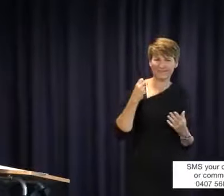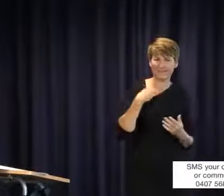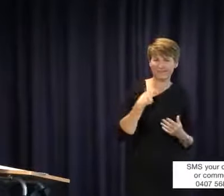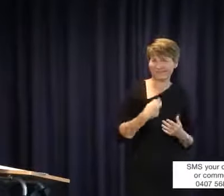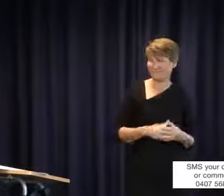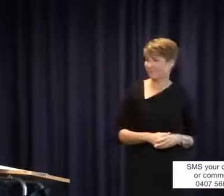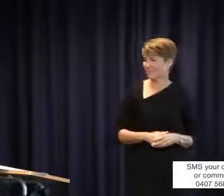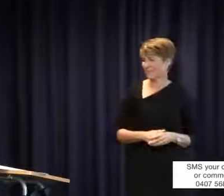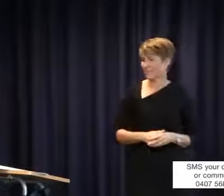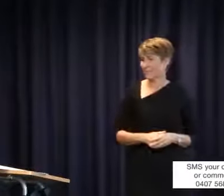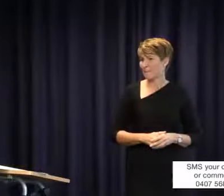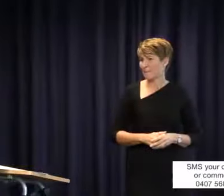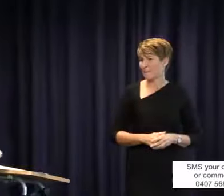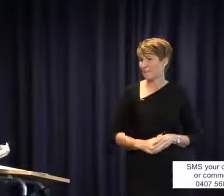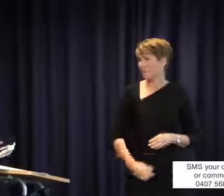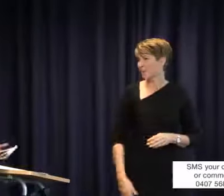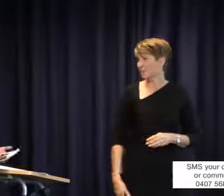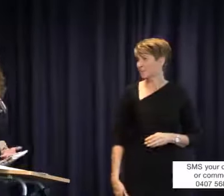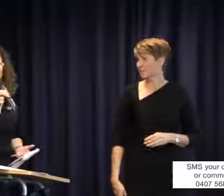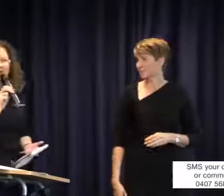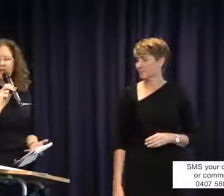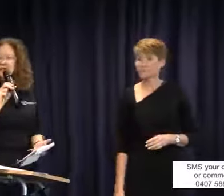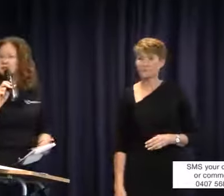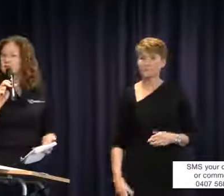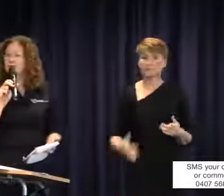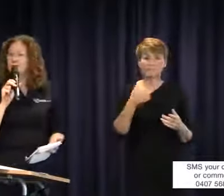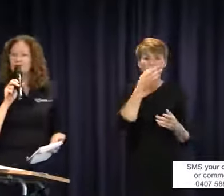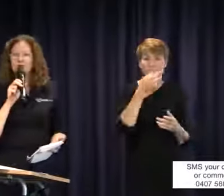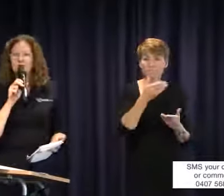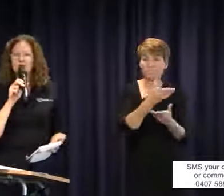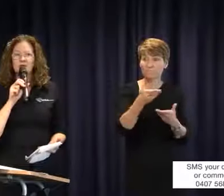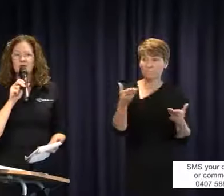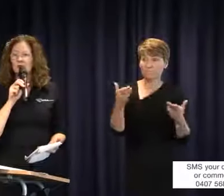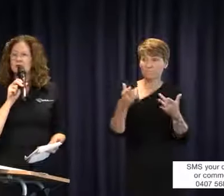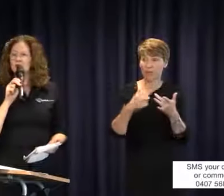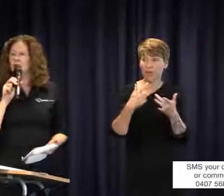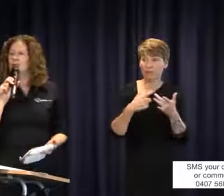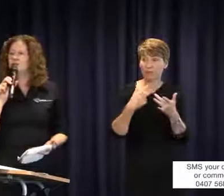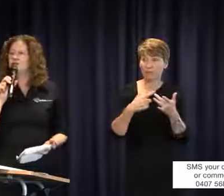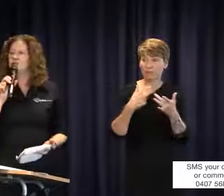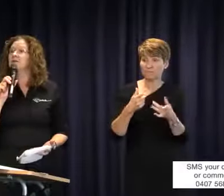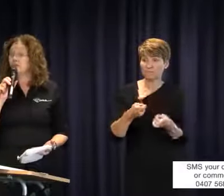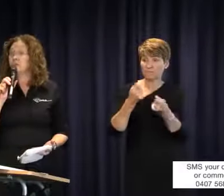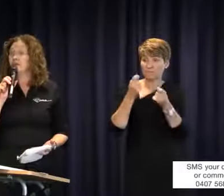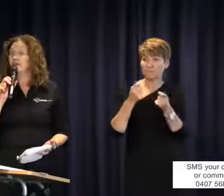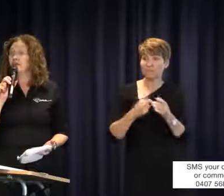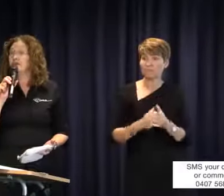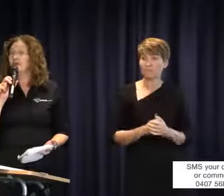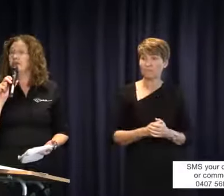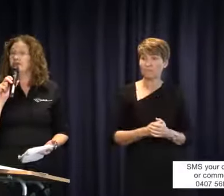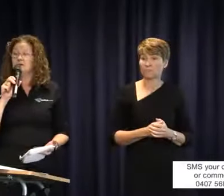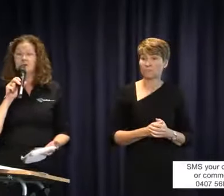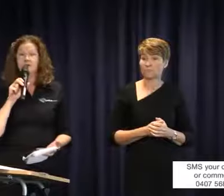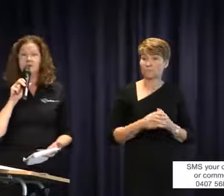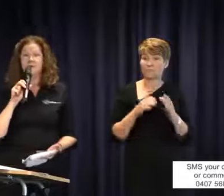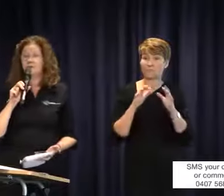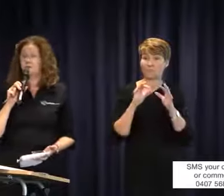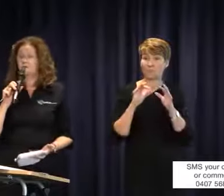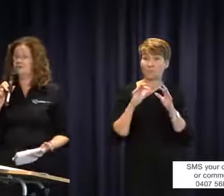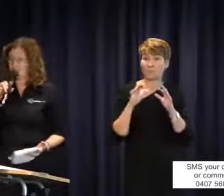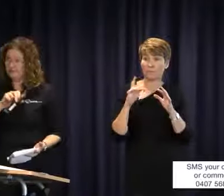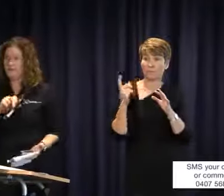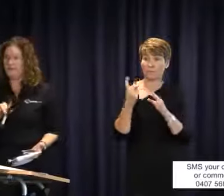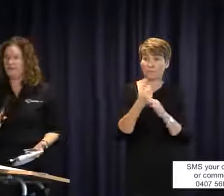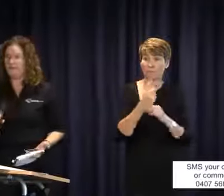Are there any other points that would like to be raised by parents? Brent?